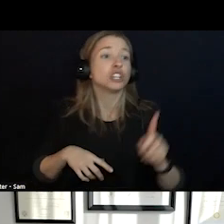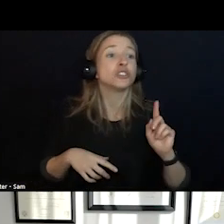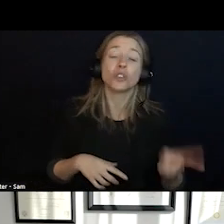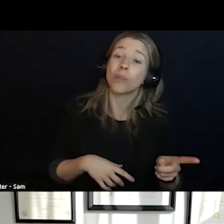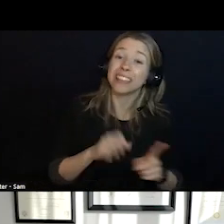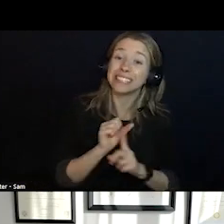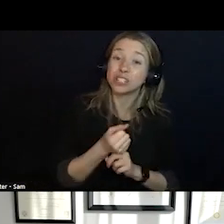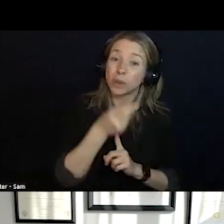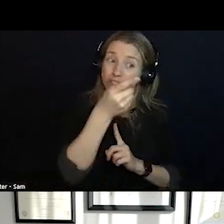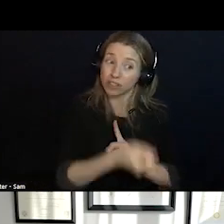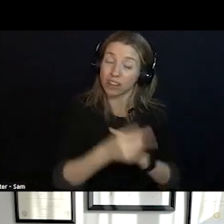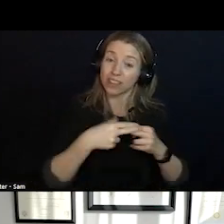911 AND THEY WOULD DISPATCH EMS.